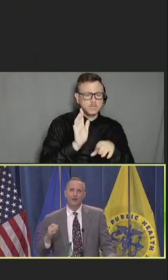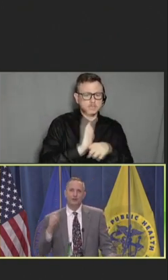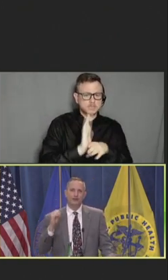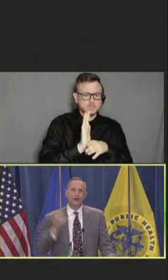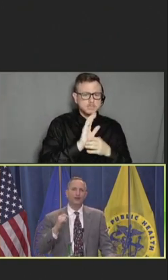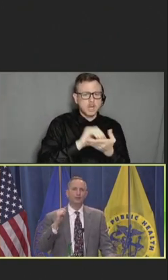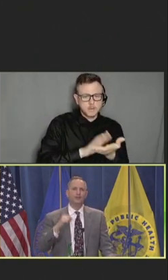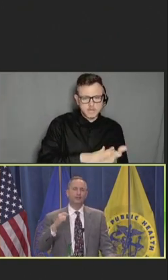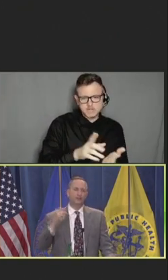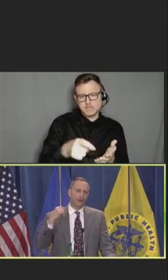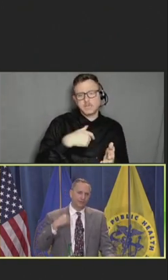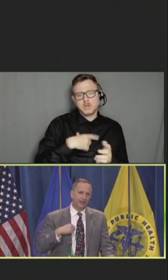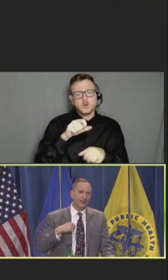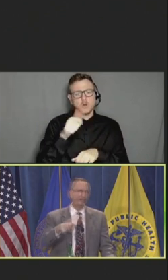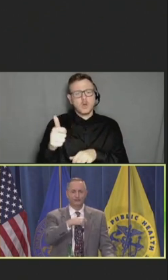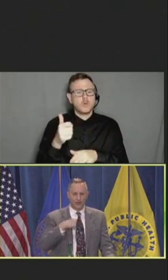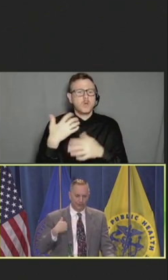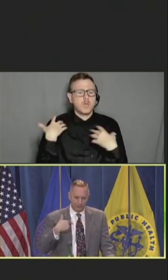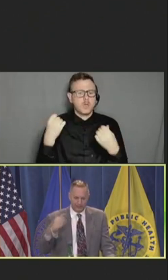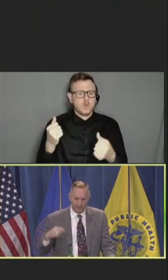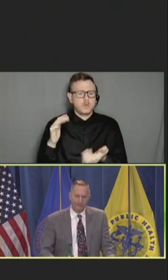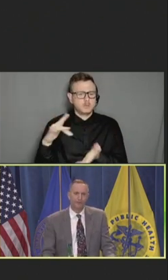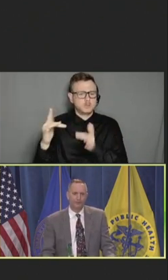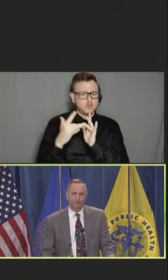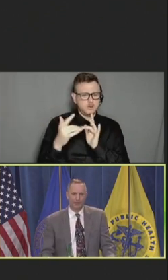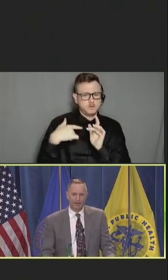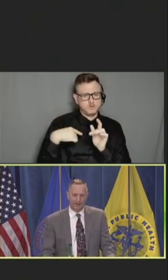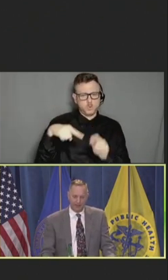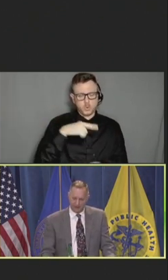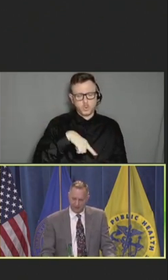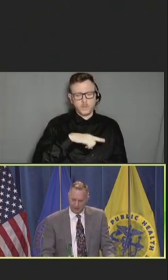who was calling to reach out to our communications director who was on the cover with me on that